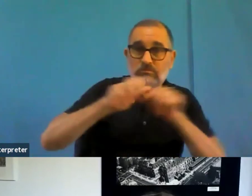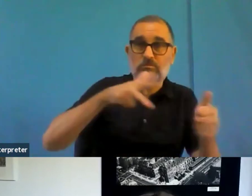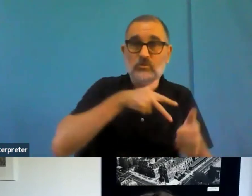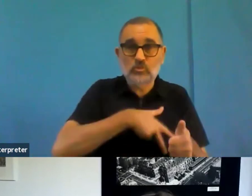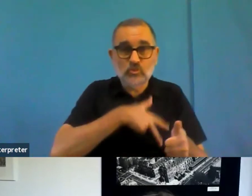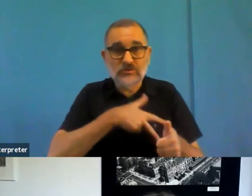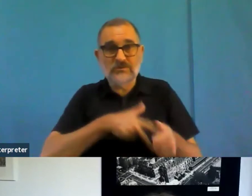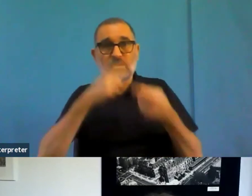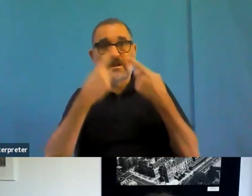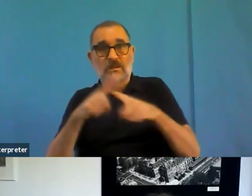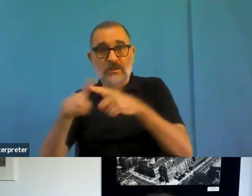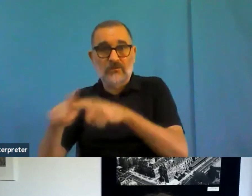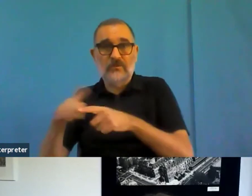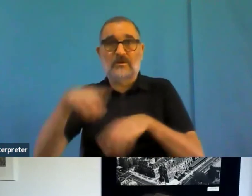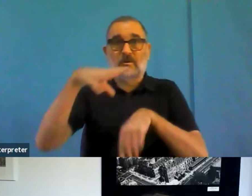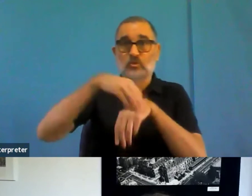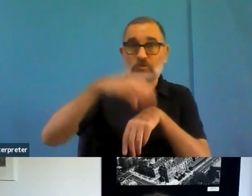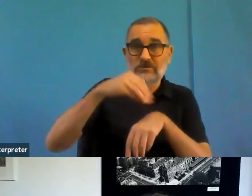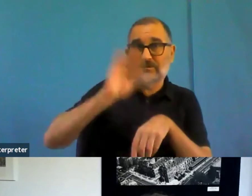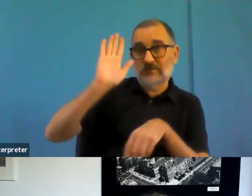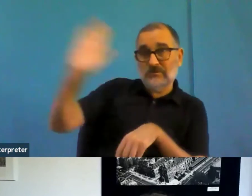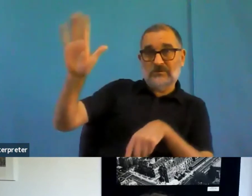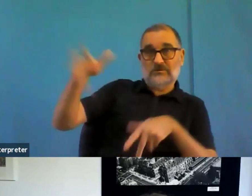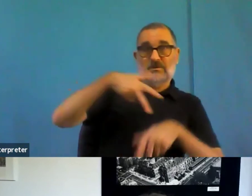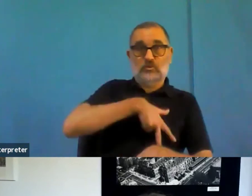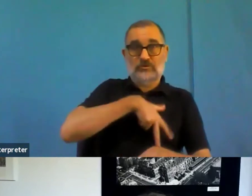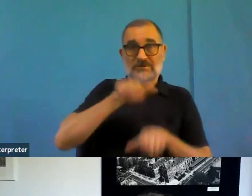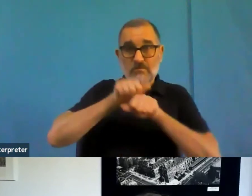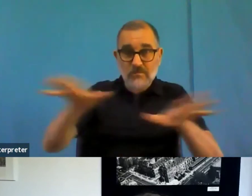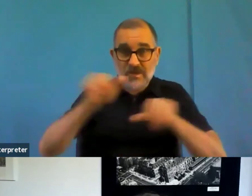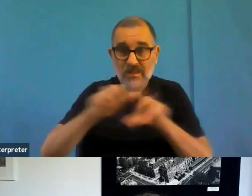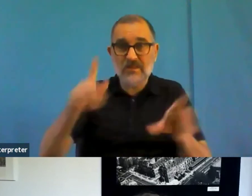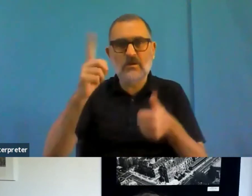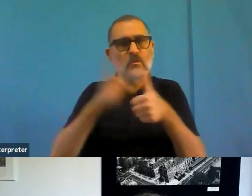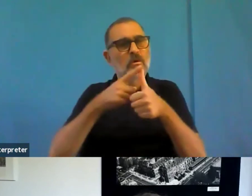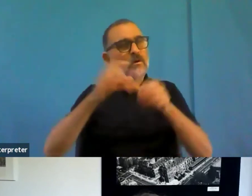So we do cover certain media, to some extent, and the usability, I think that's extremely important.